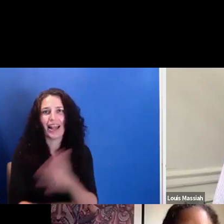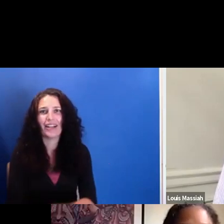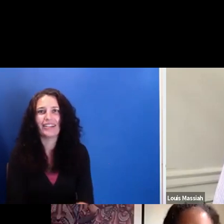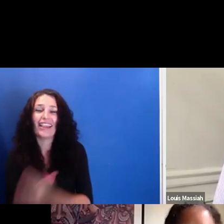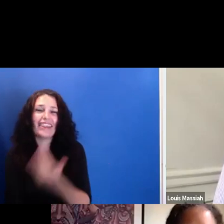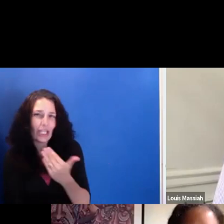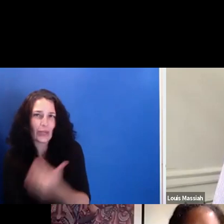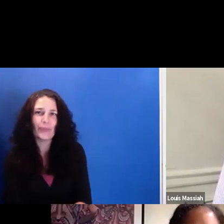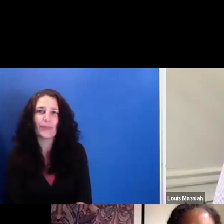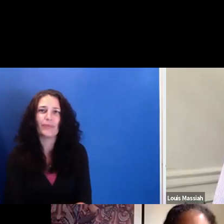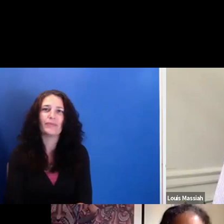Thank you. - Thanks. You too.